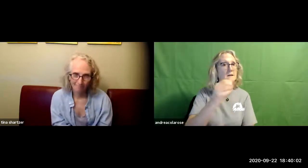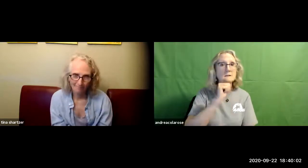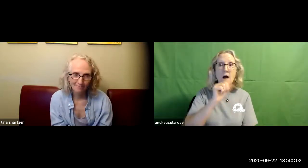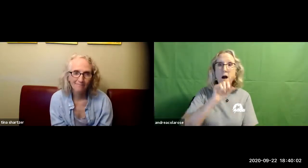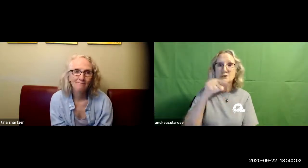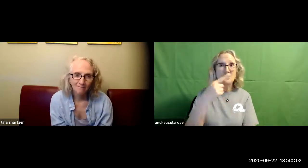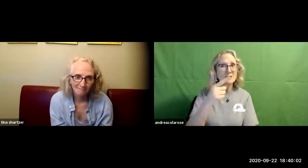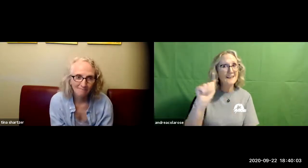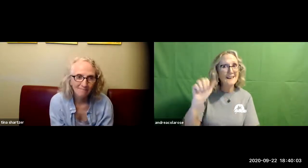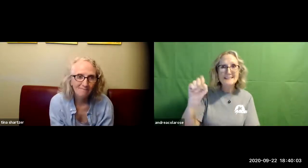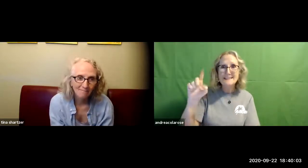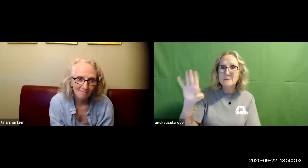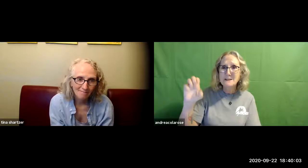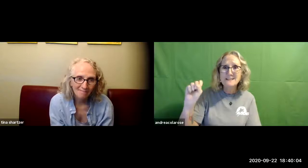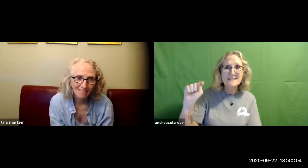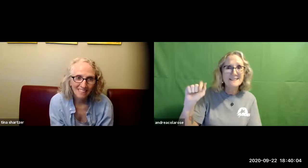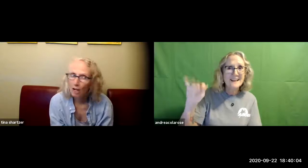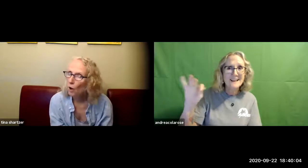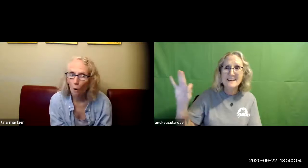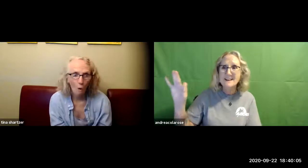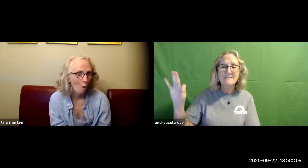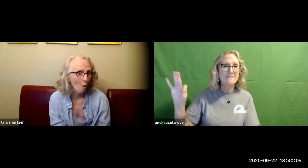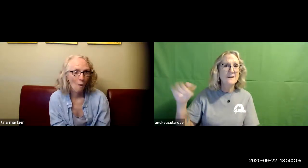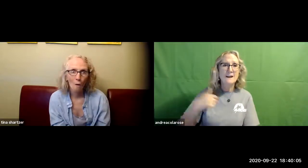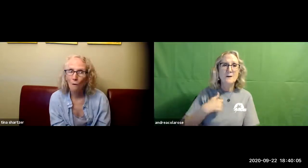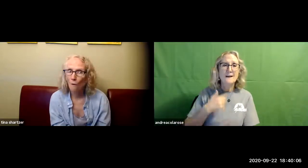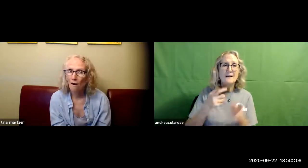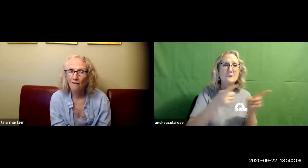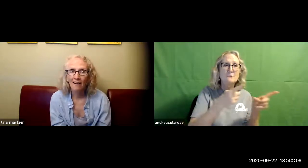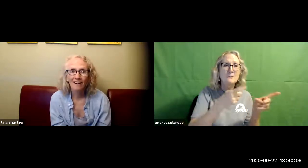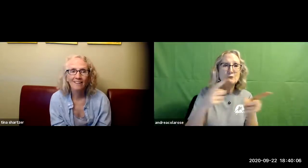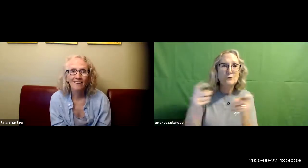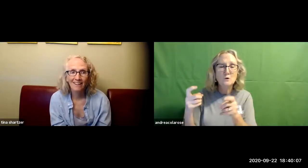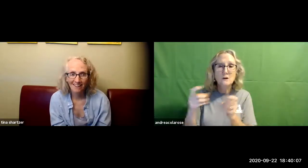to do this with us